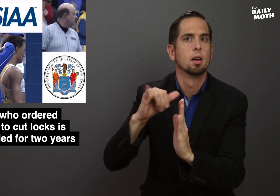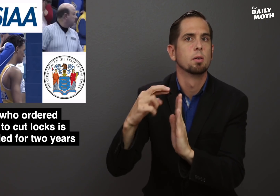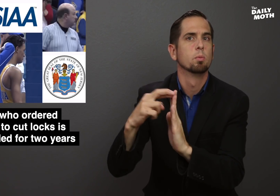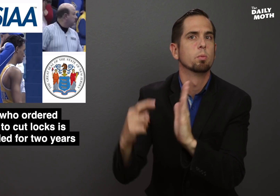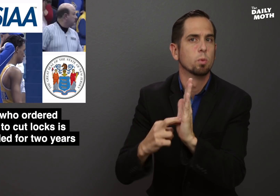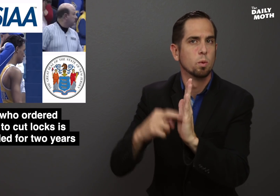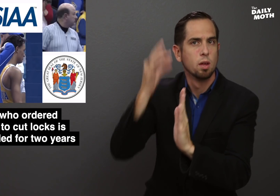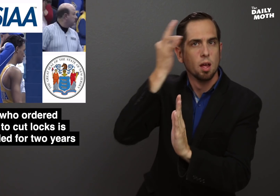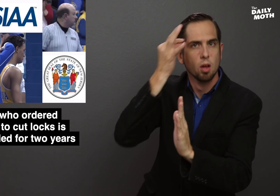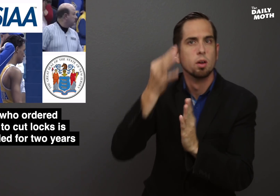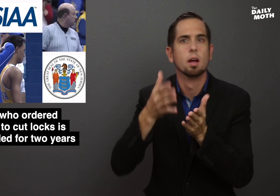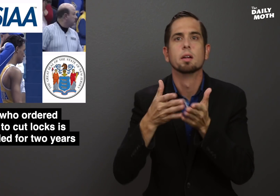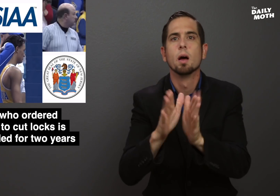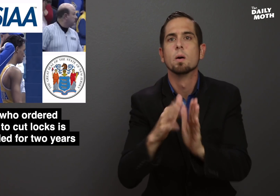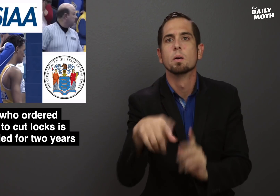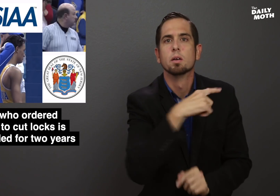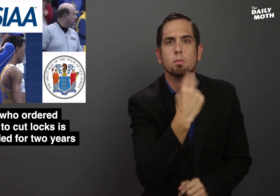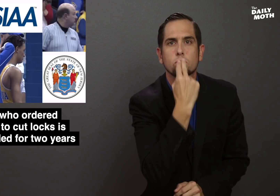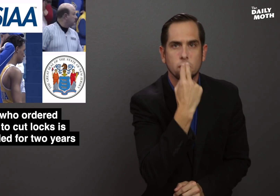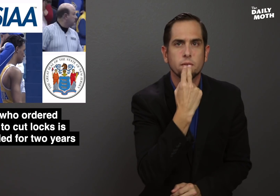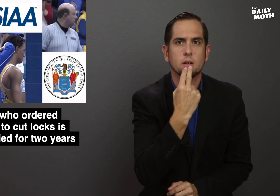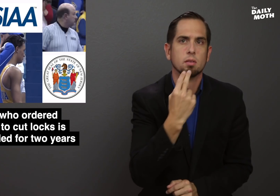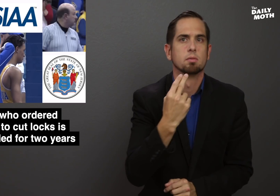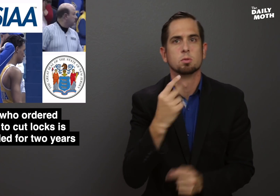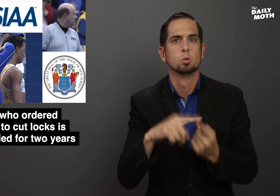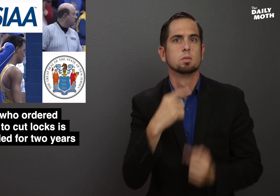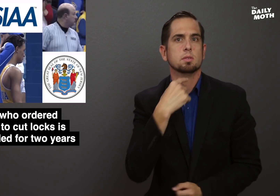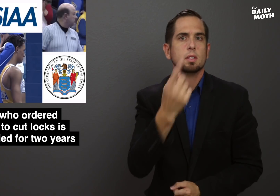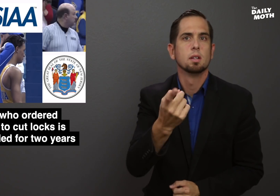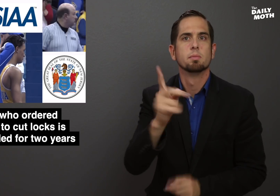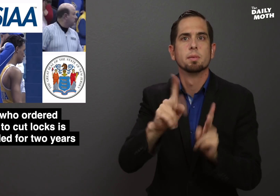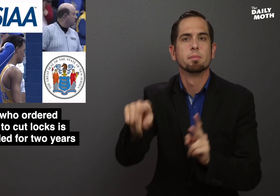of the rule that would allow referees to say